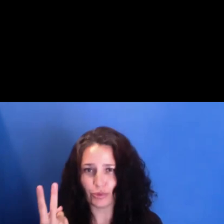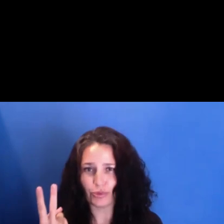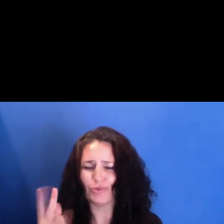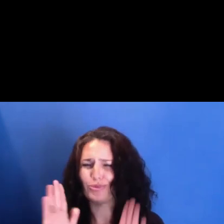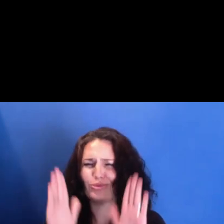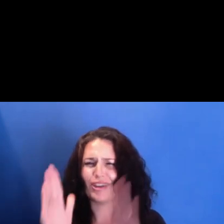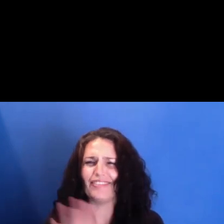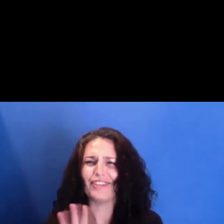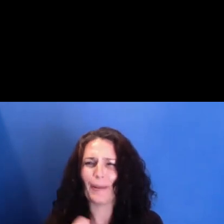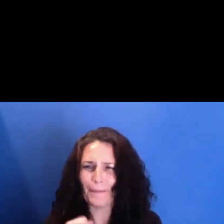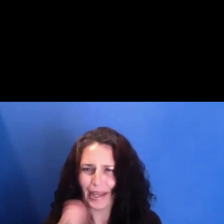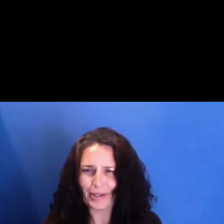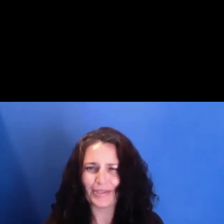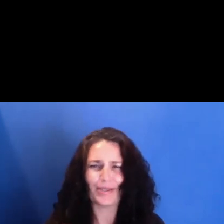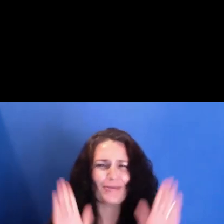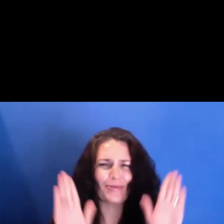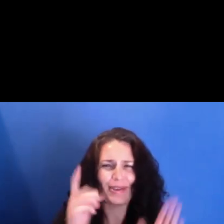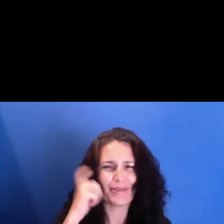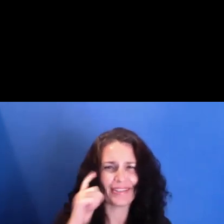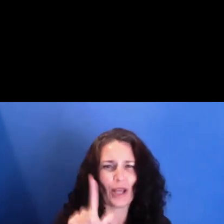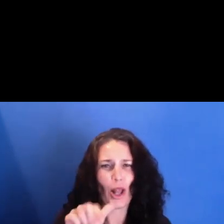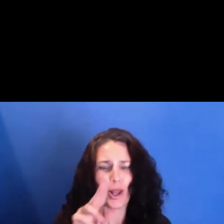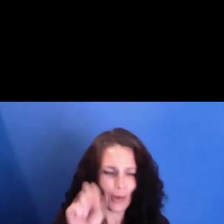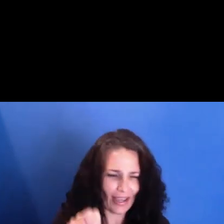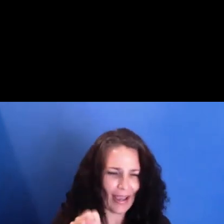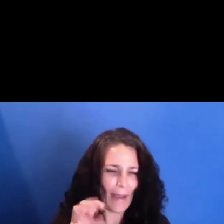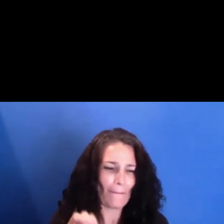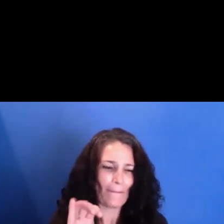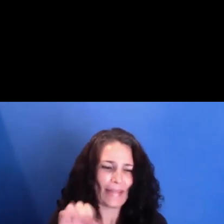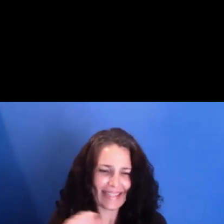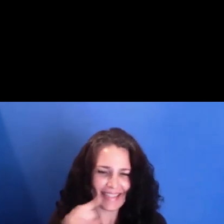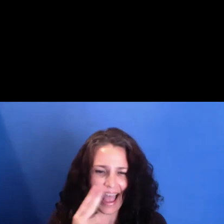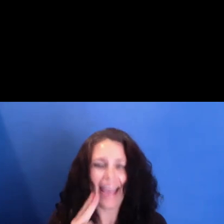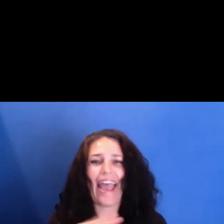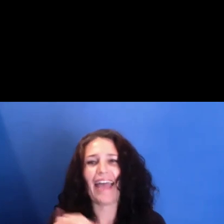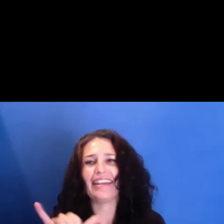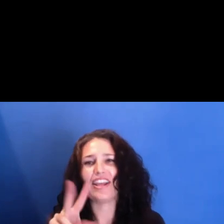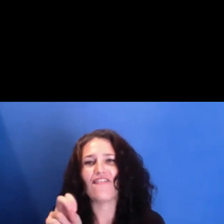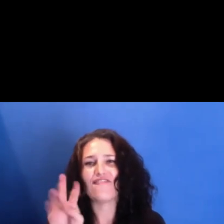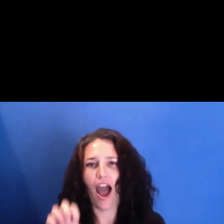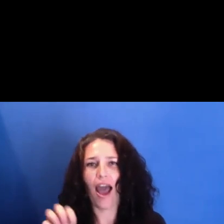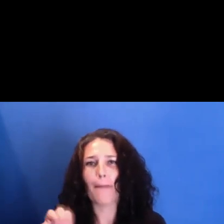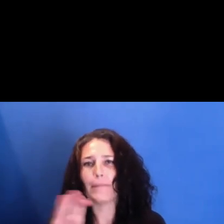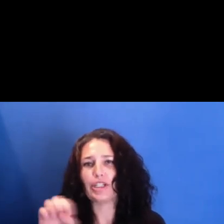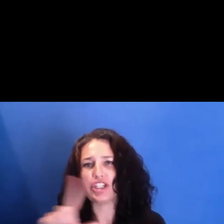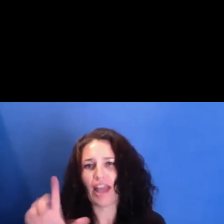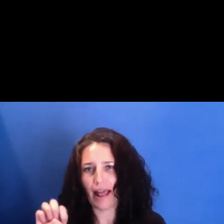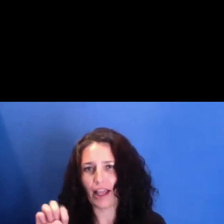and Yvonne Michelle Shirley. Today's conversation will explore the legacy